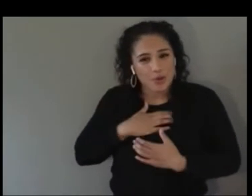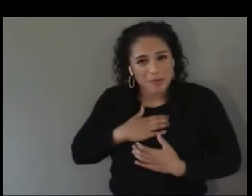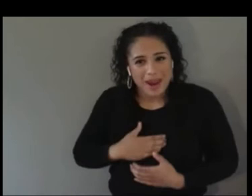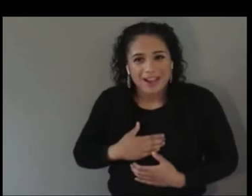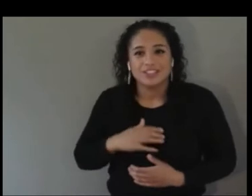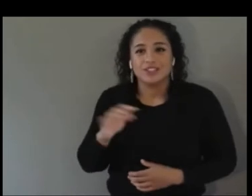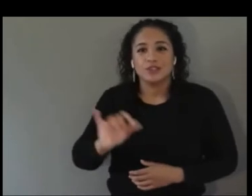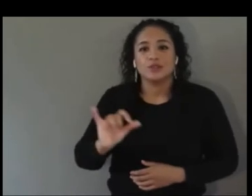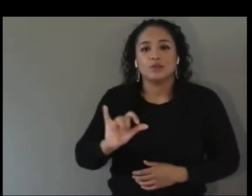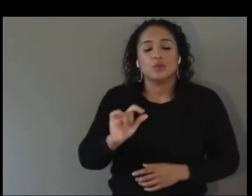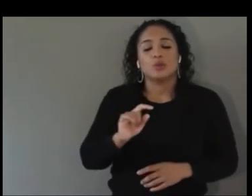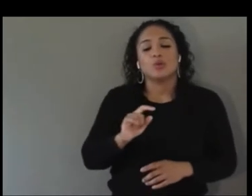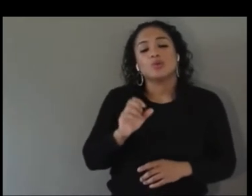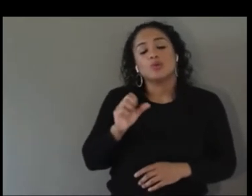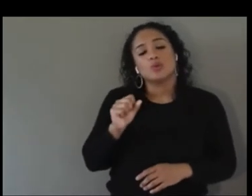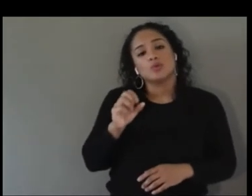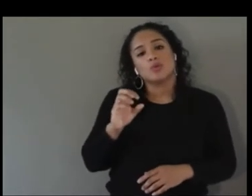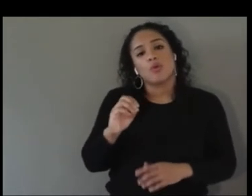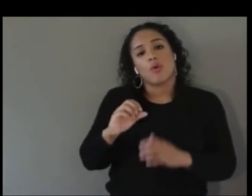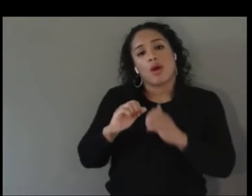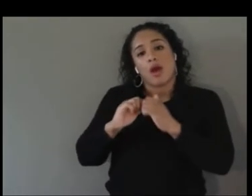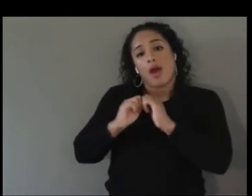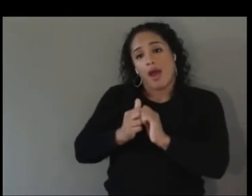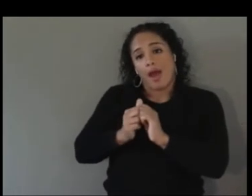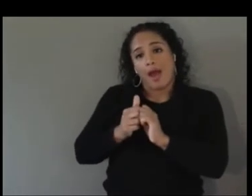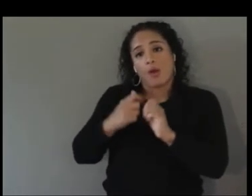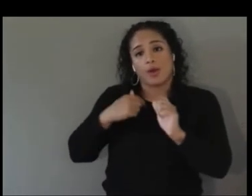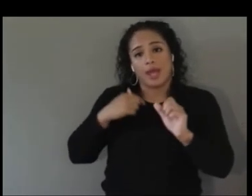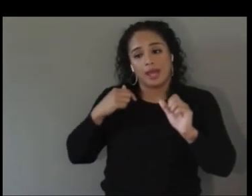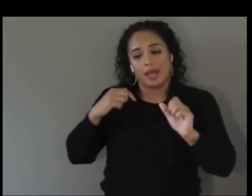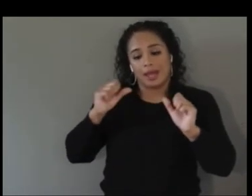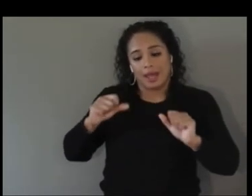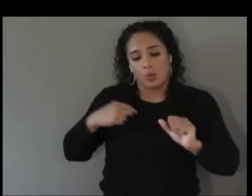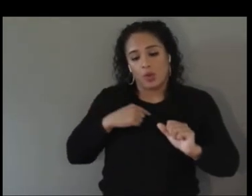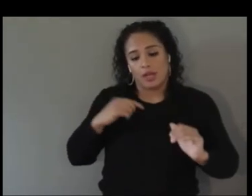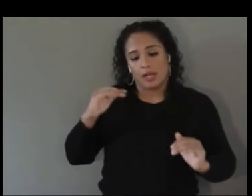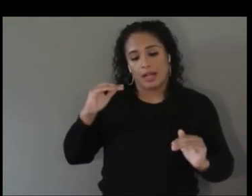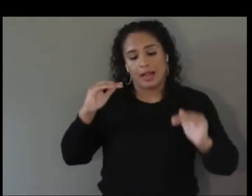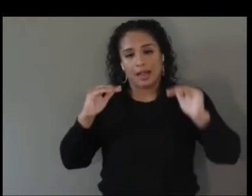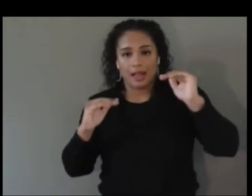How are we going to leverage this disability minority led innovation